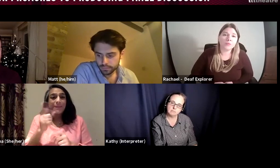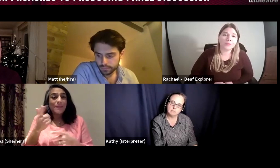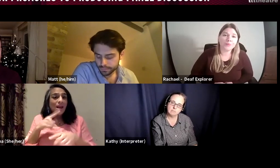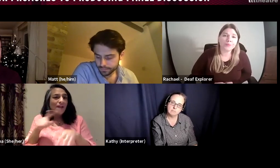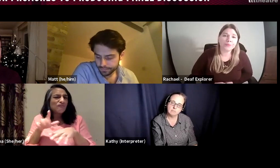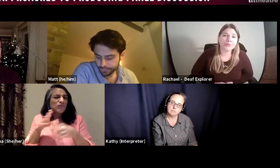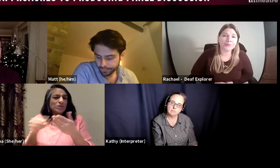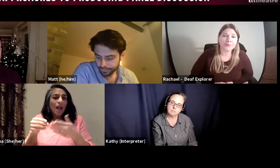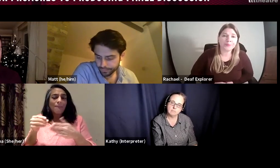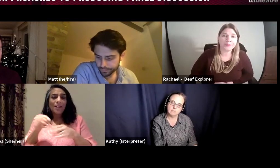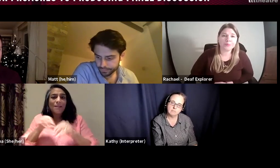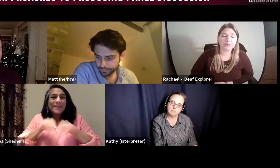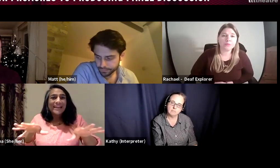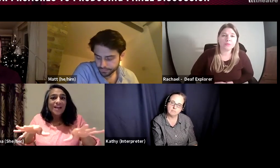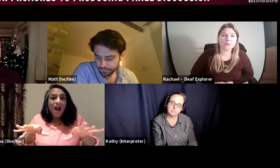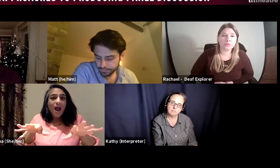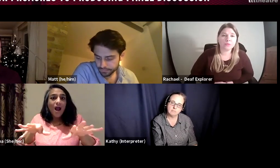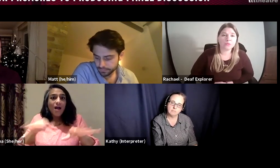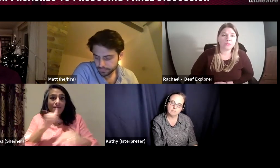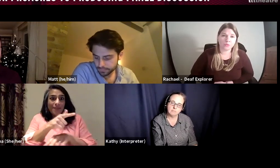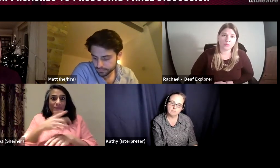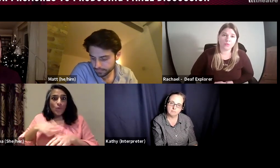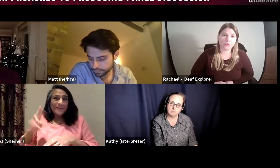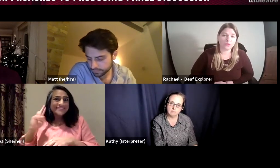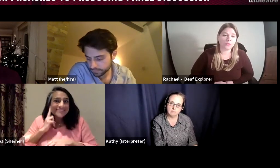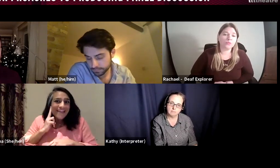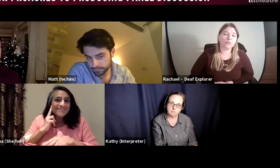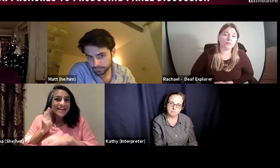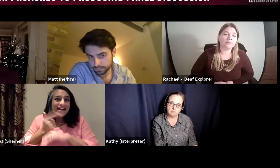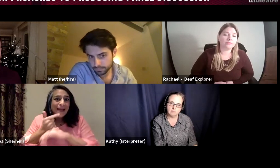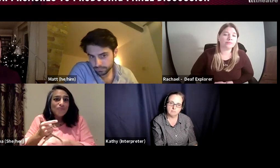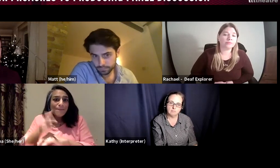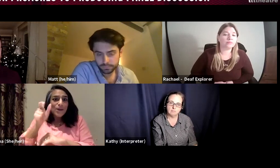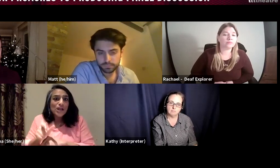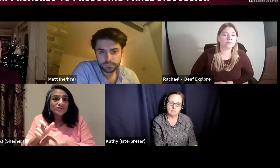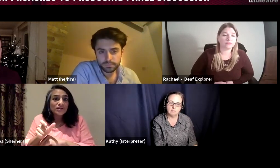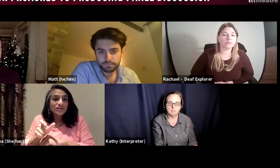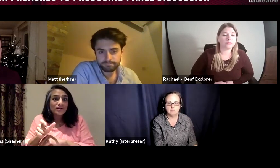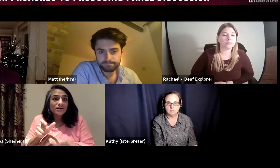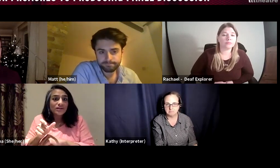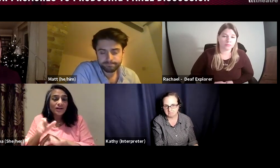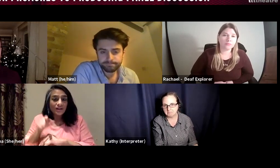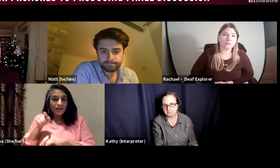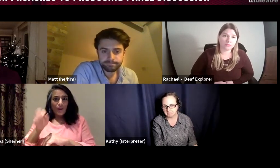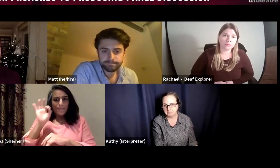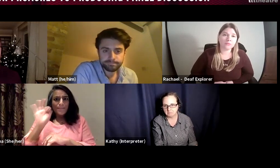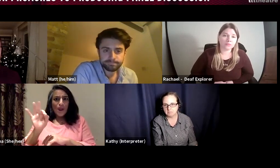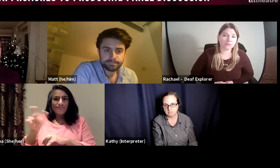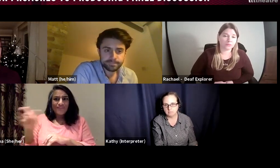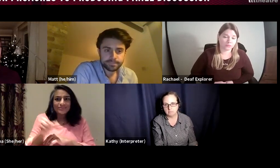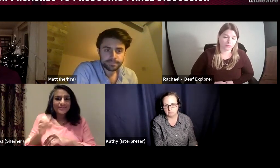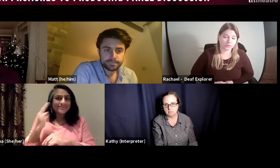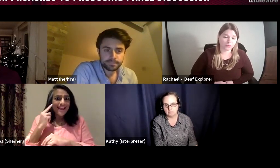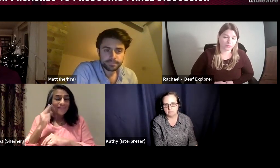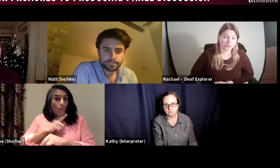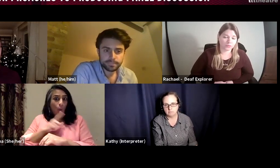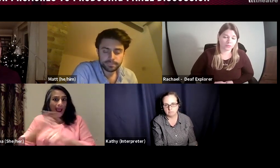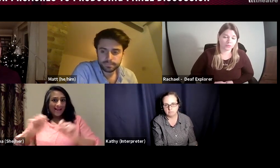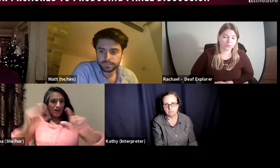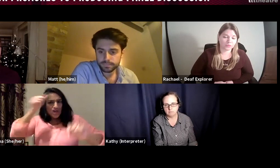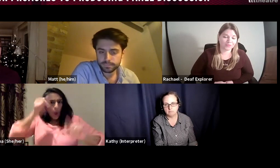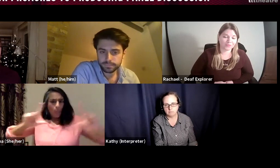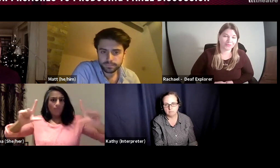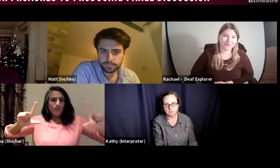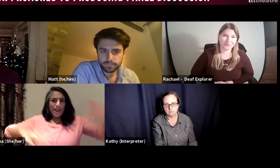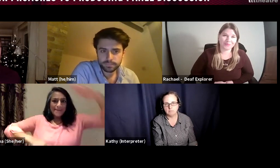I am slight going off point here but they may have a deaf camera person who would be perfect